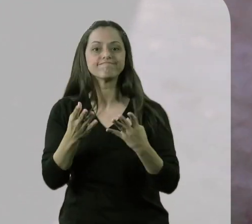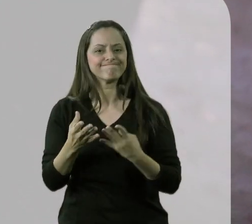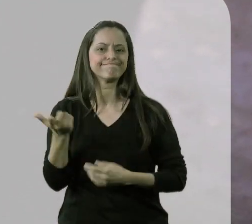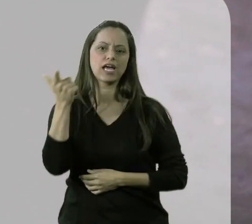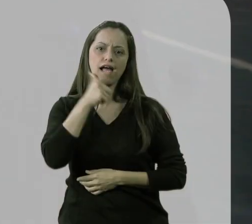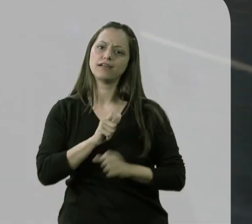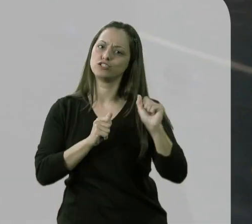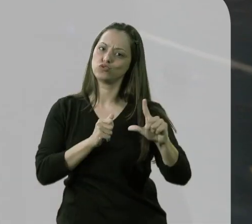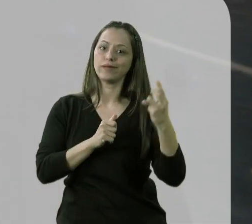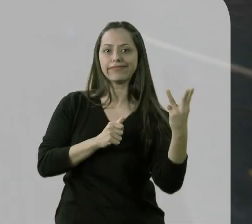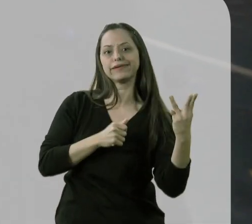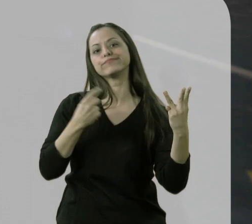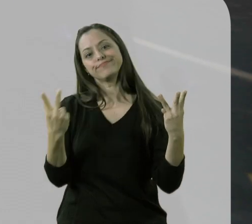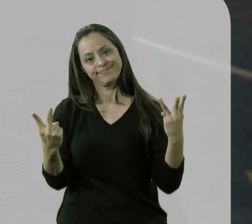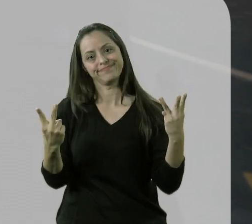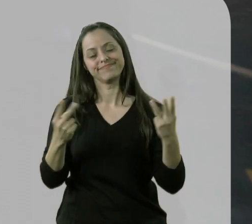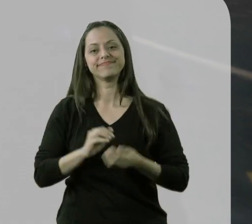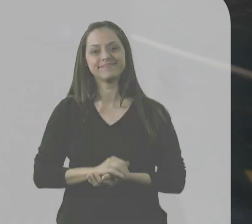In the case, who won was the blue one: three to two.